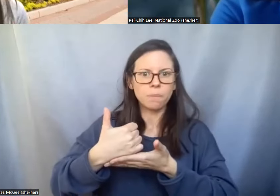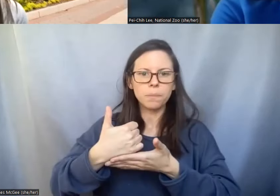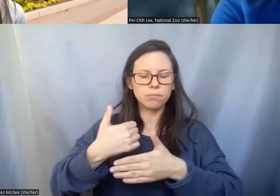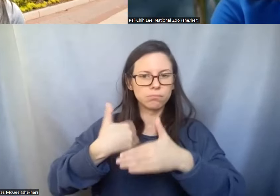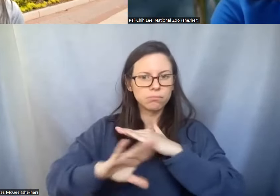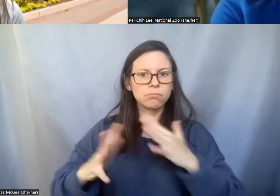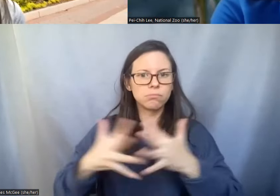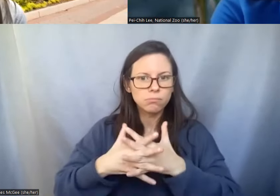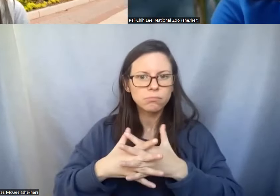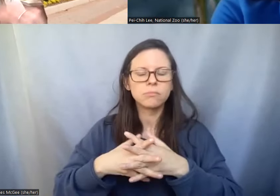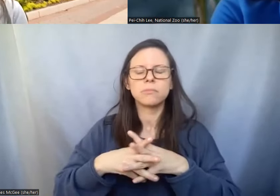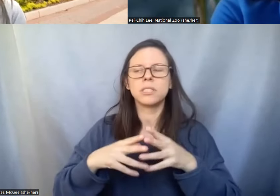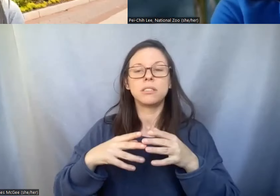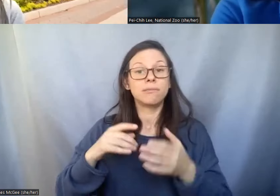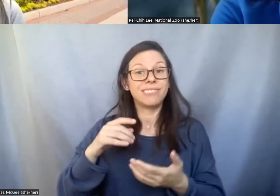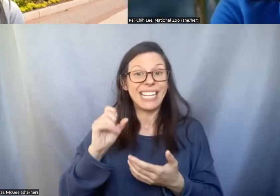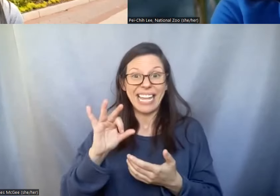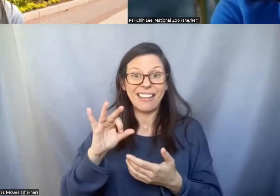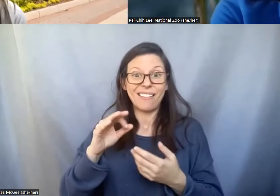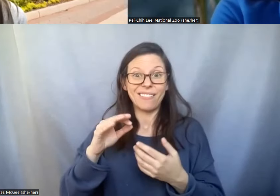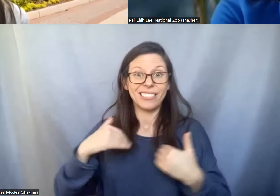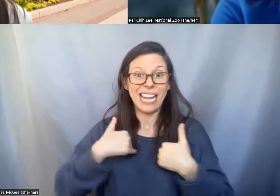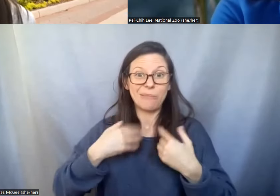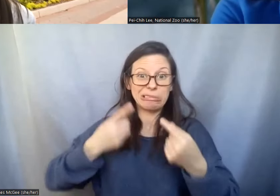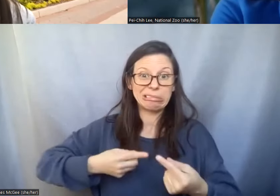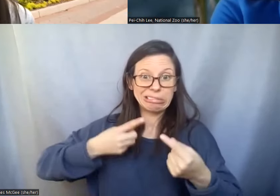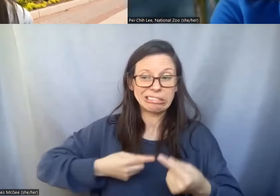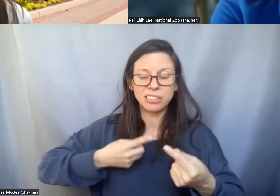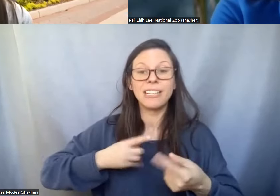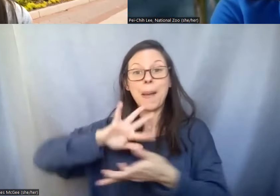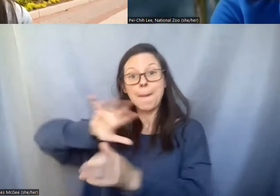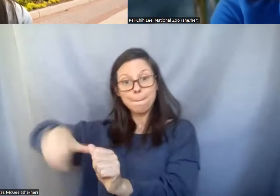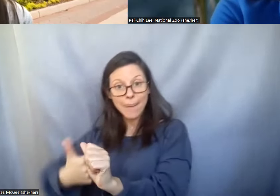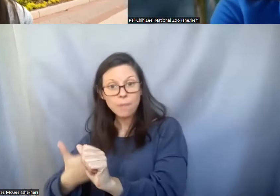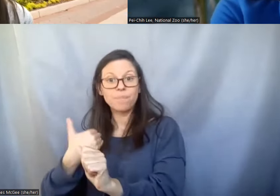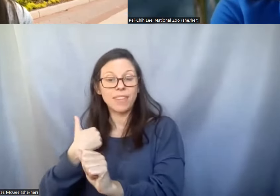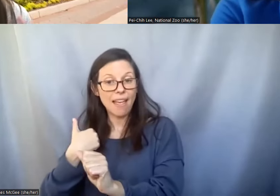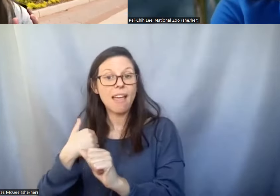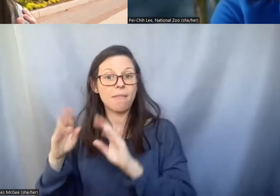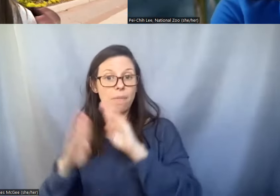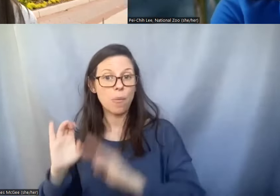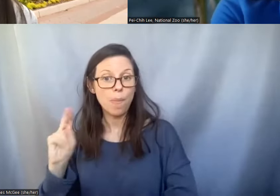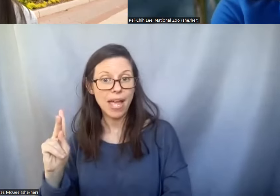and we then third case scenario we have the biobank to use the samples from animals that